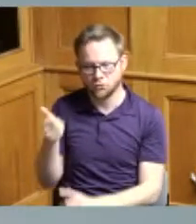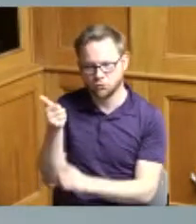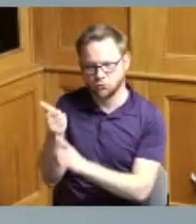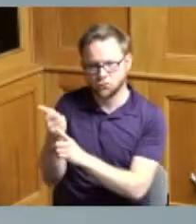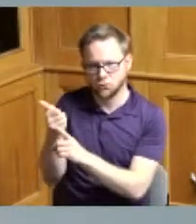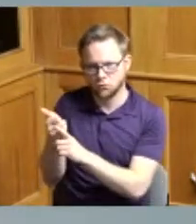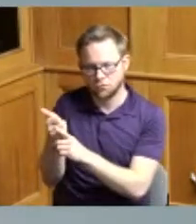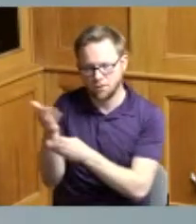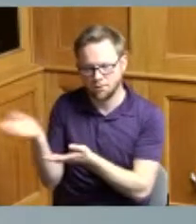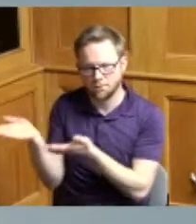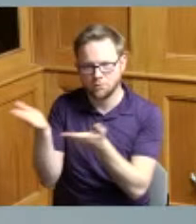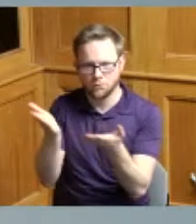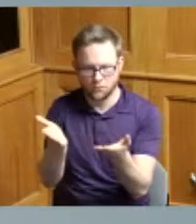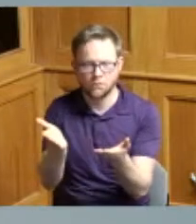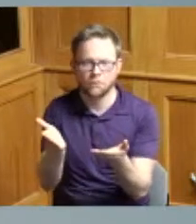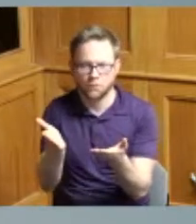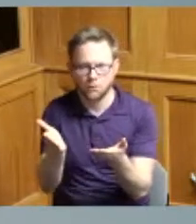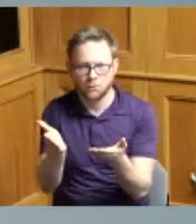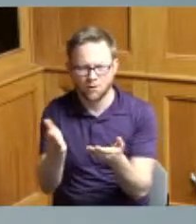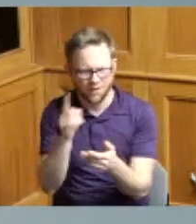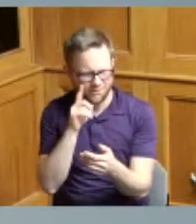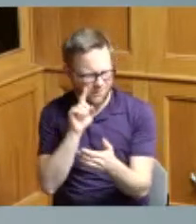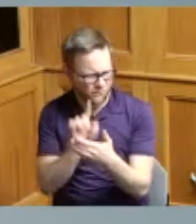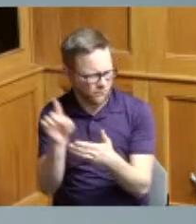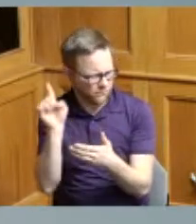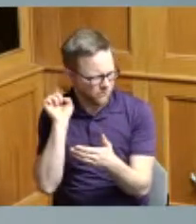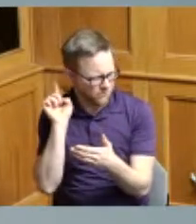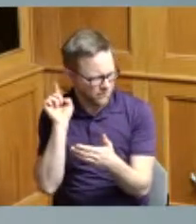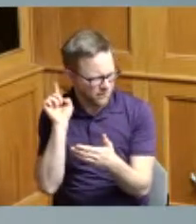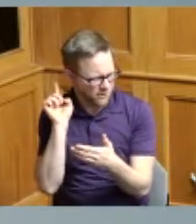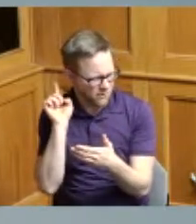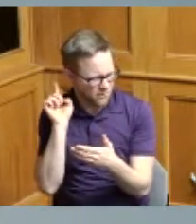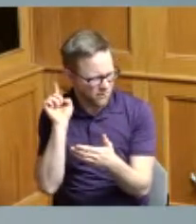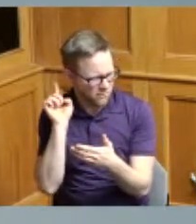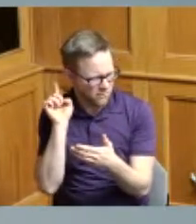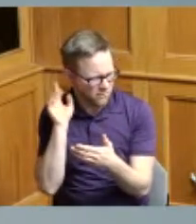proposed I believe a week or so ago maybe right before the snow and it indicated that it would